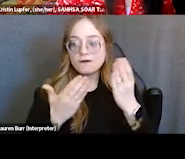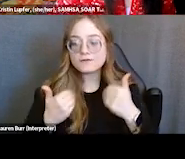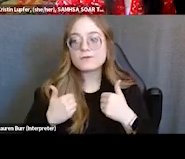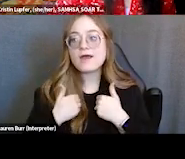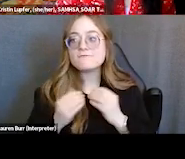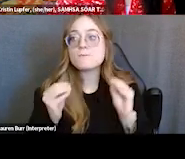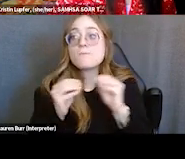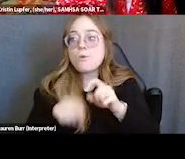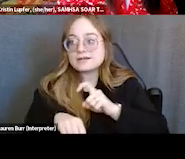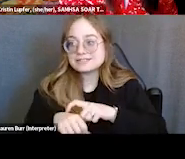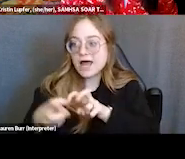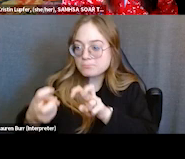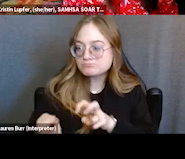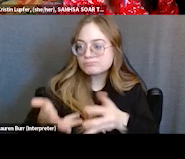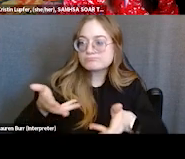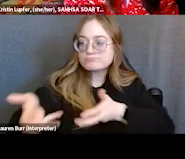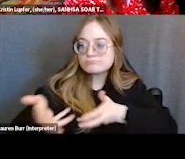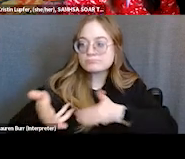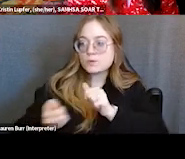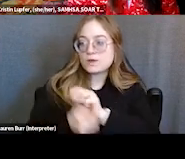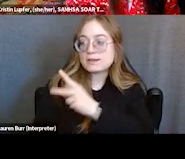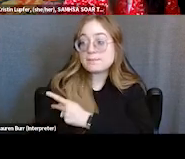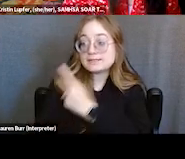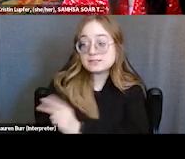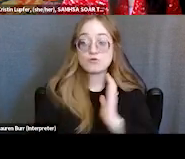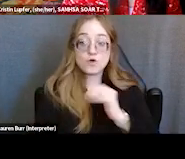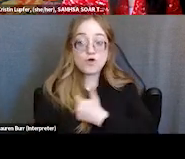than we have the time to in our brief visits with our patients.